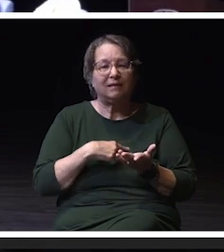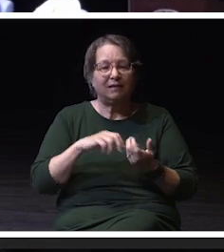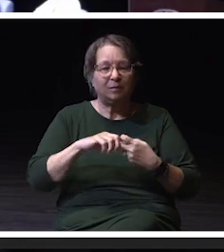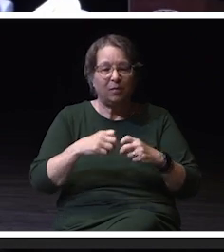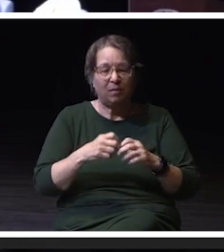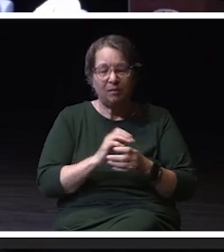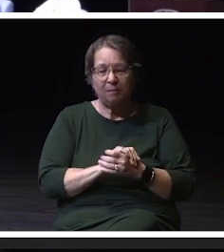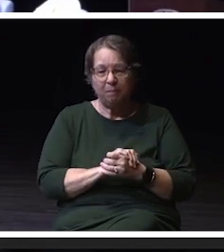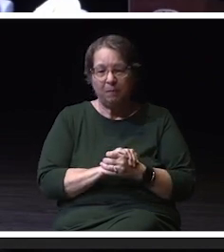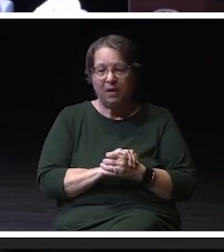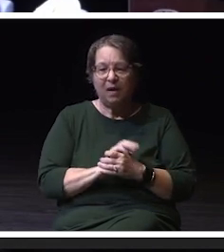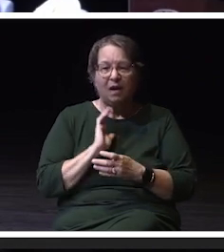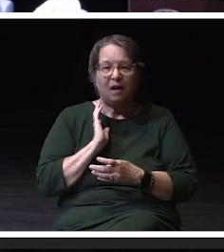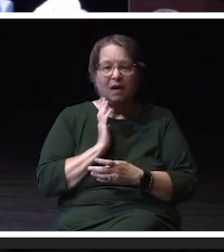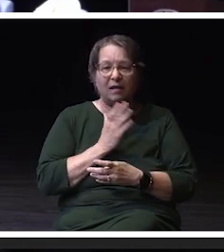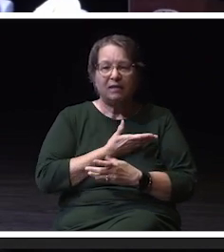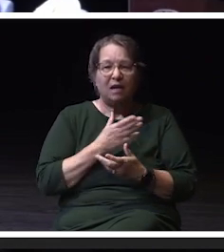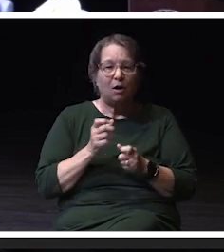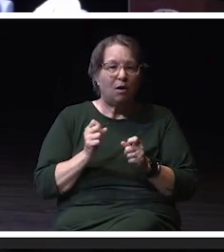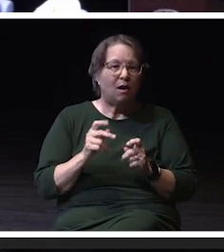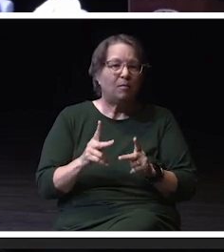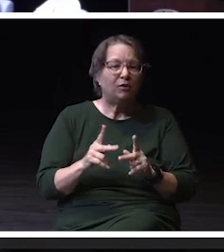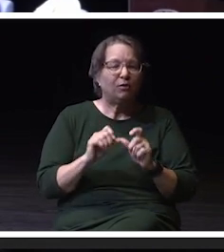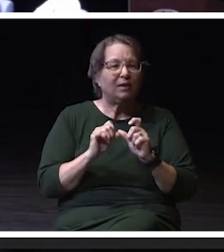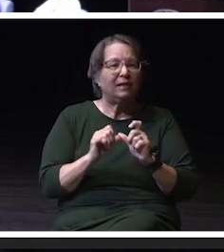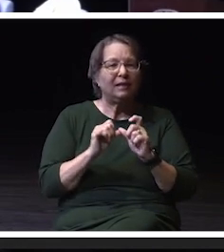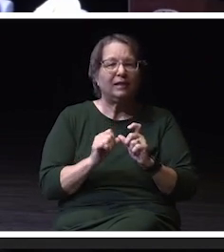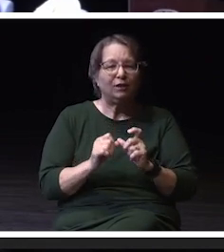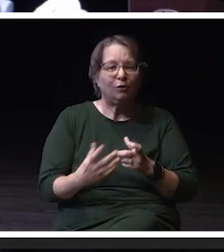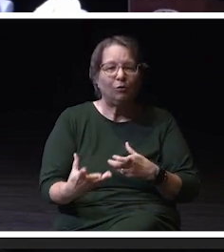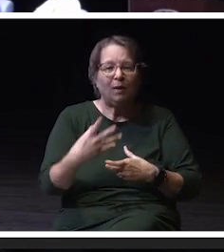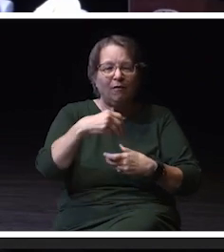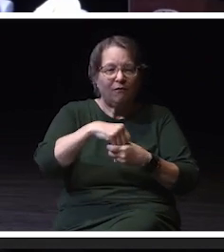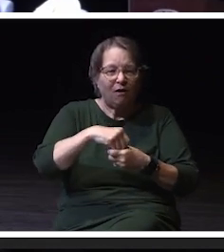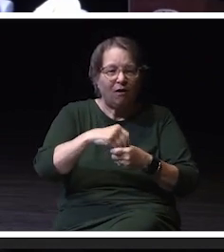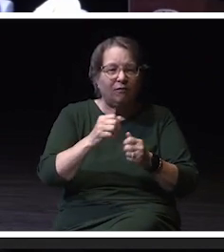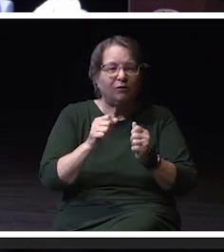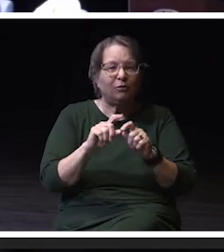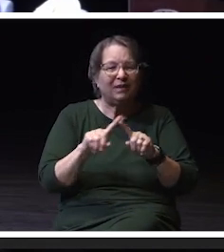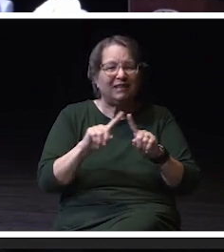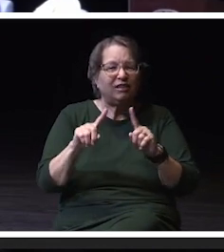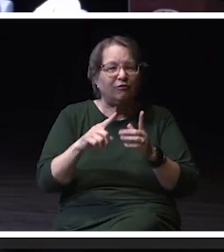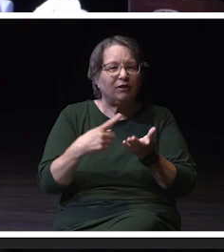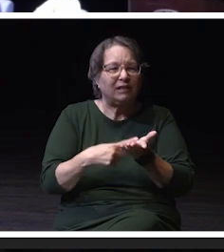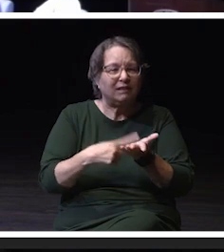for our university to to continue to engage in these conversations and, and to recognize